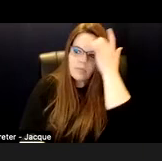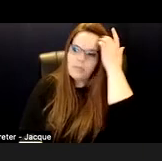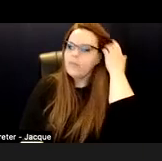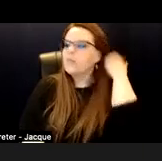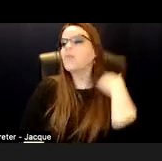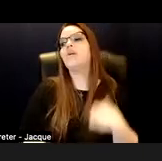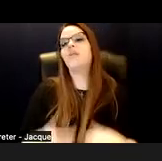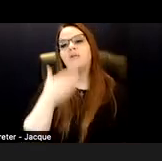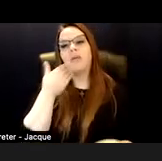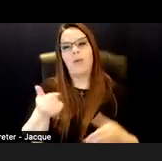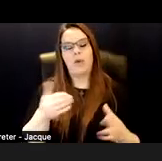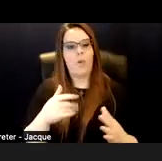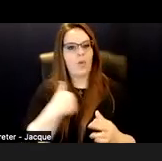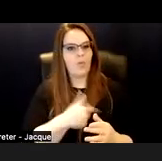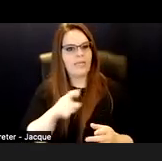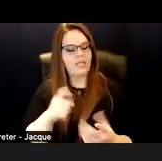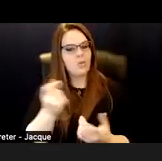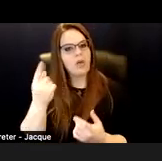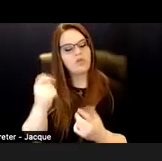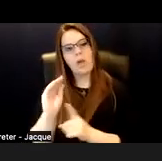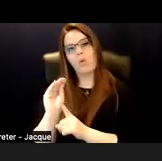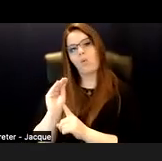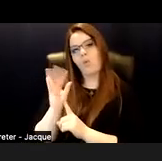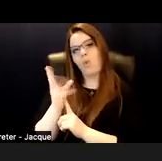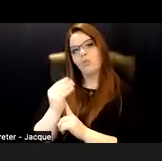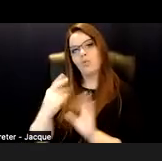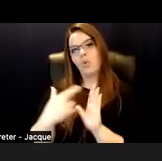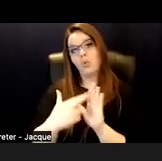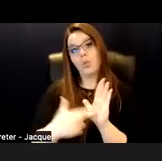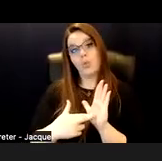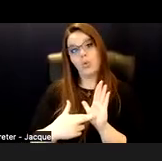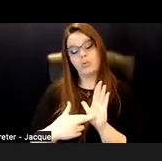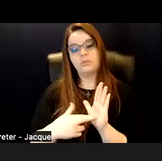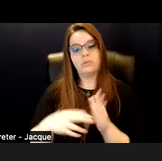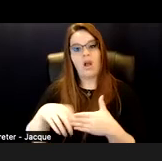We need to understand that cultural rules are flexible.